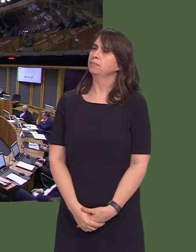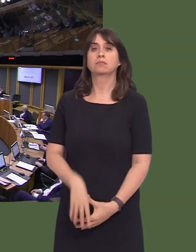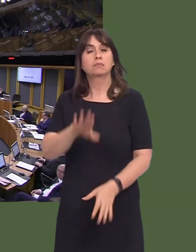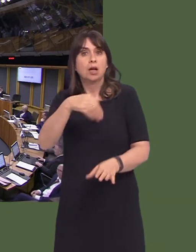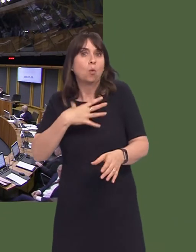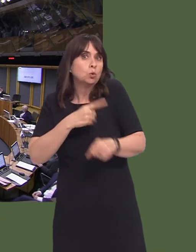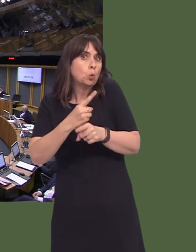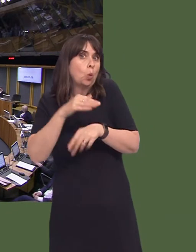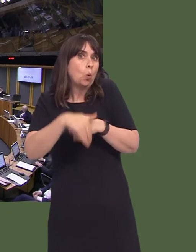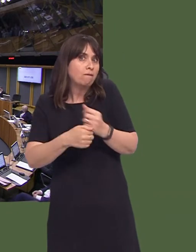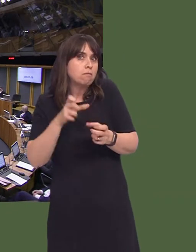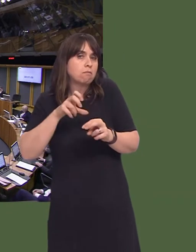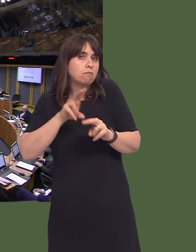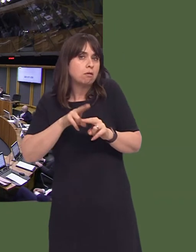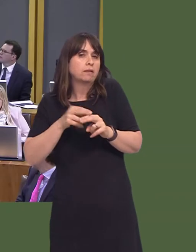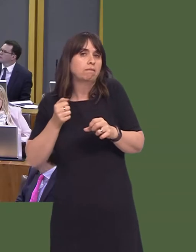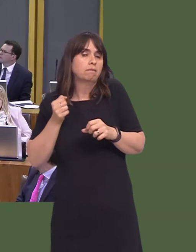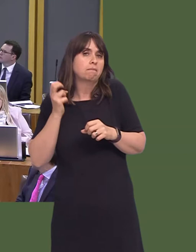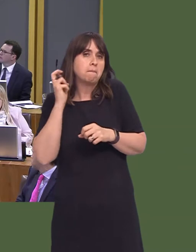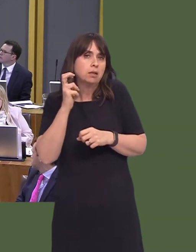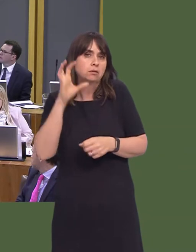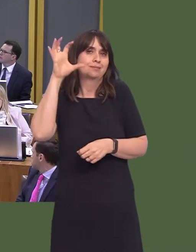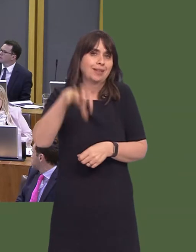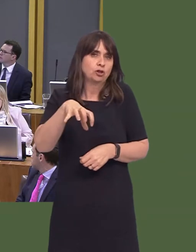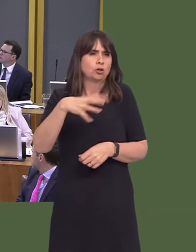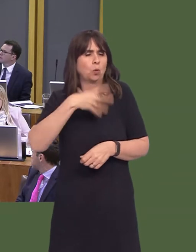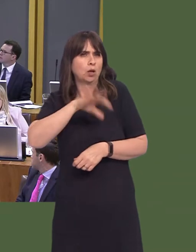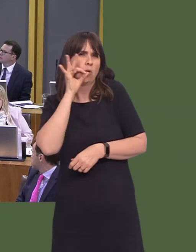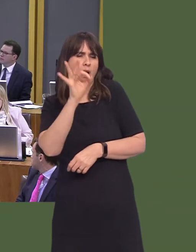obviously is of great interest to me, could you explain why it's been necessary for the